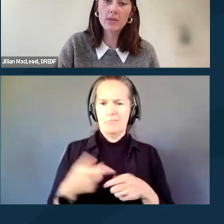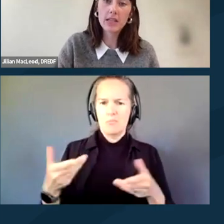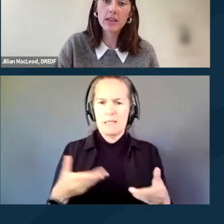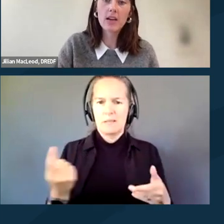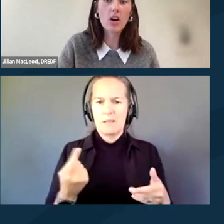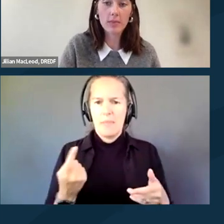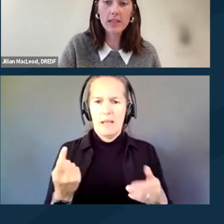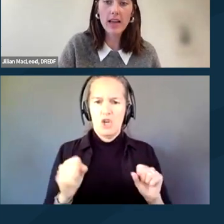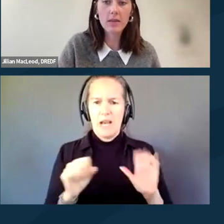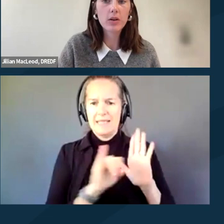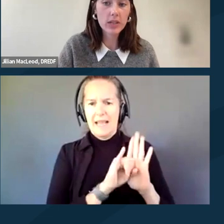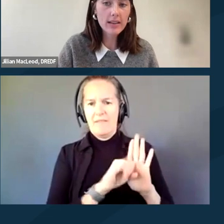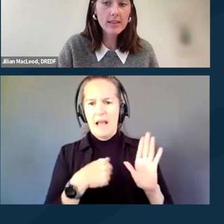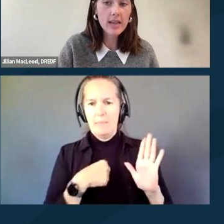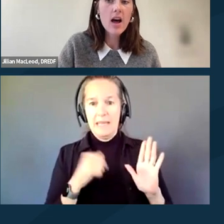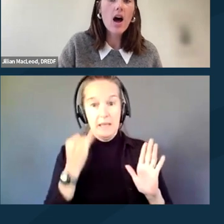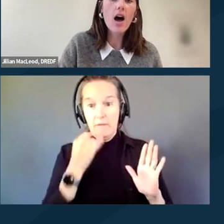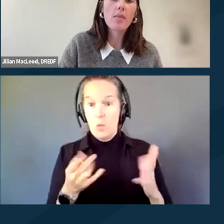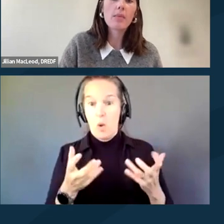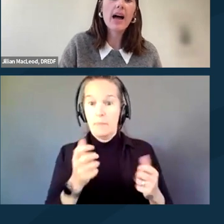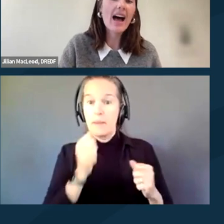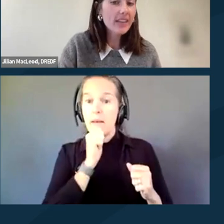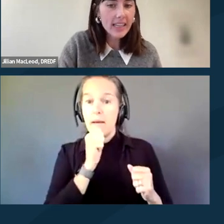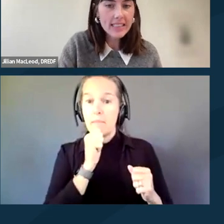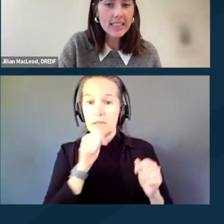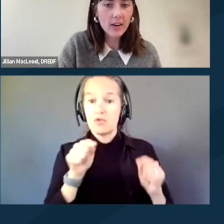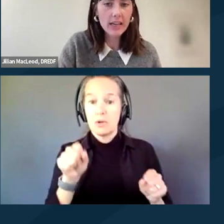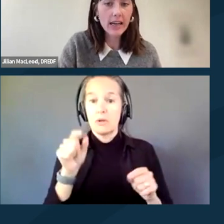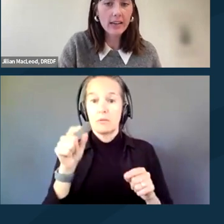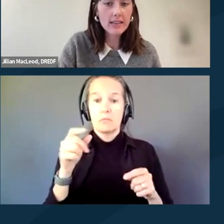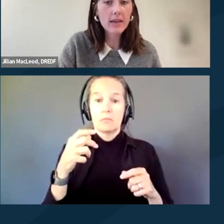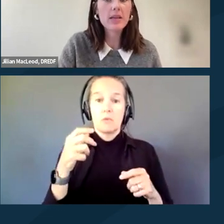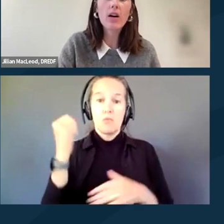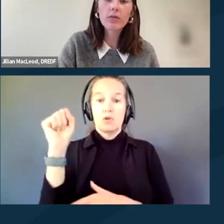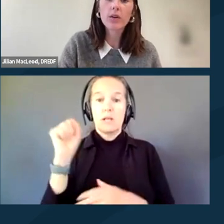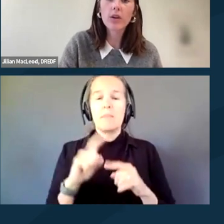to be anonymous at a protest, but having an ID on hand can be helpful